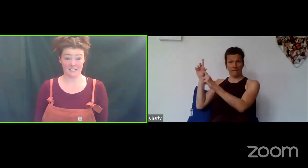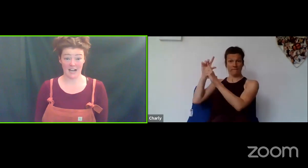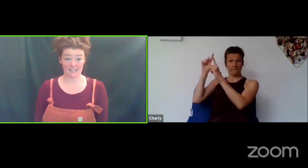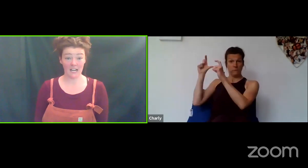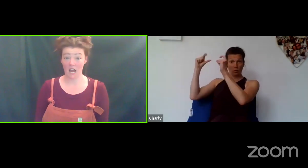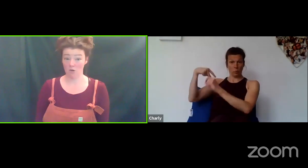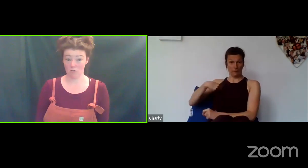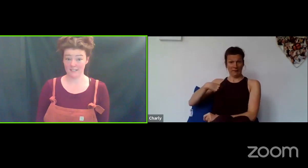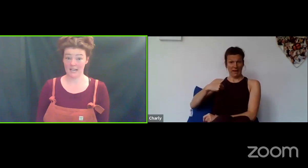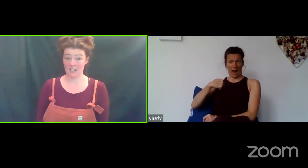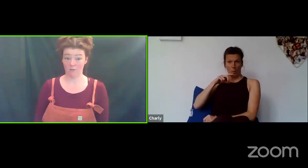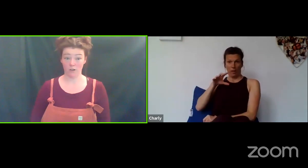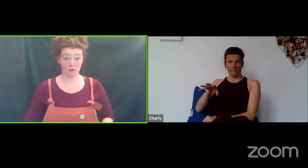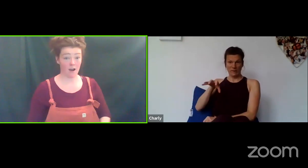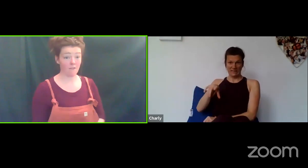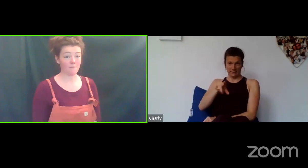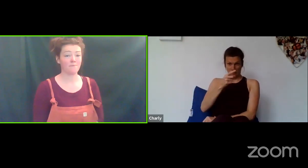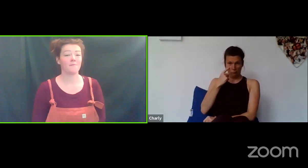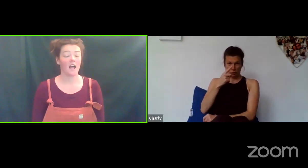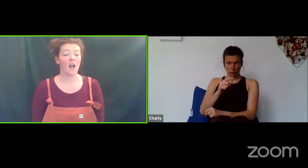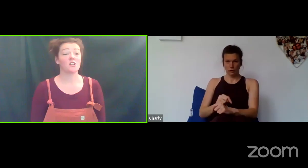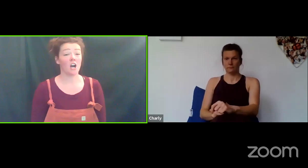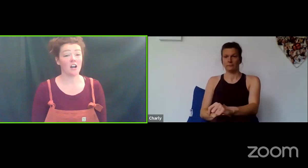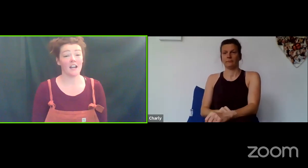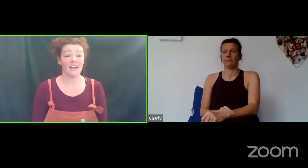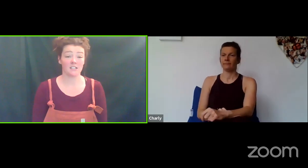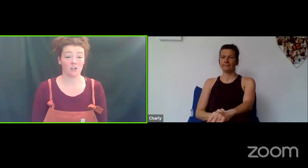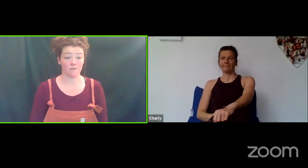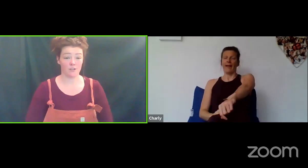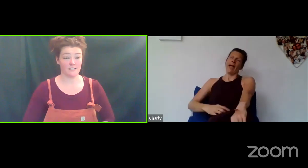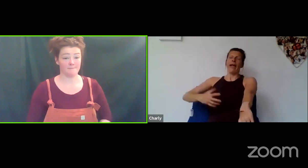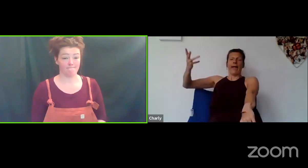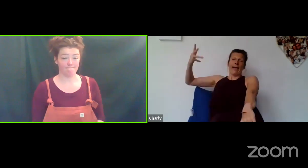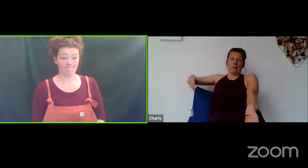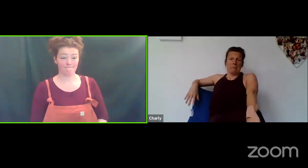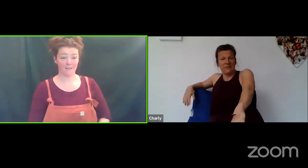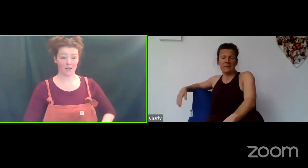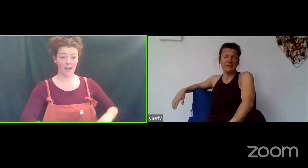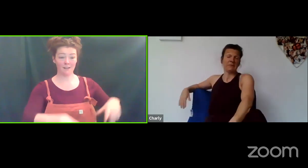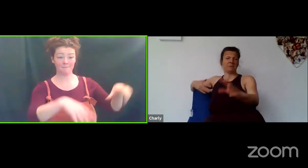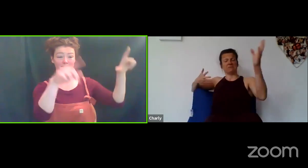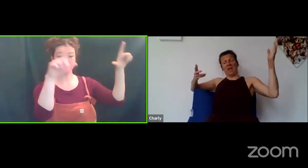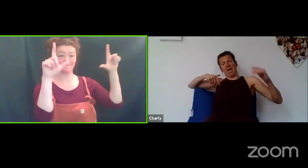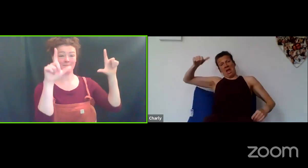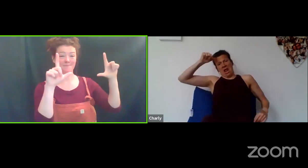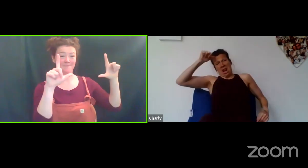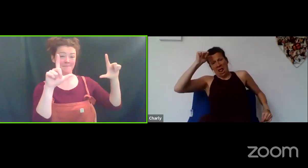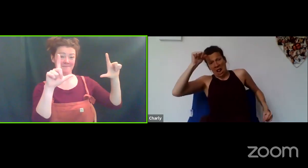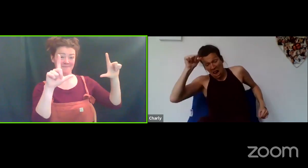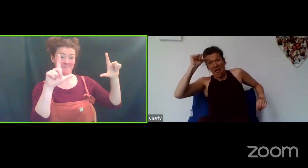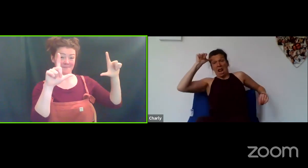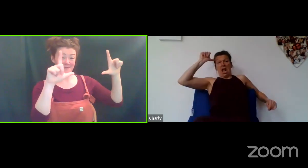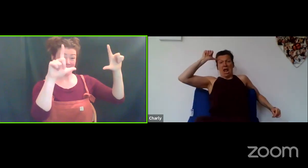acting and Laura is taking the photograph, Charly is going to freeze. Ok?